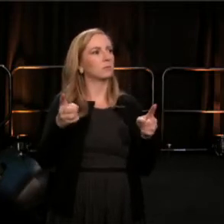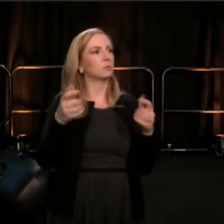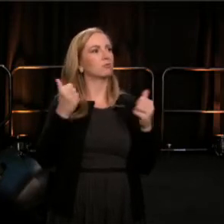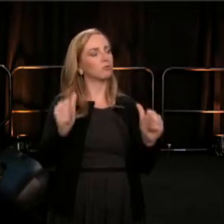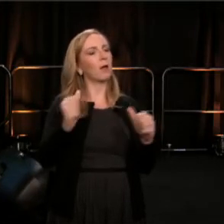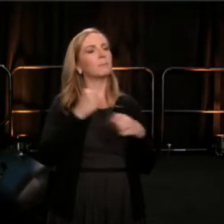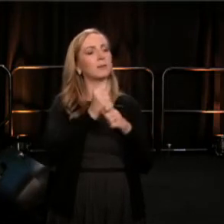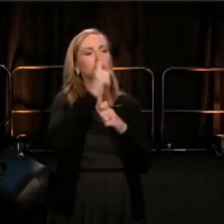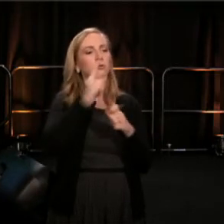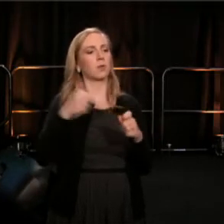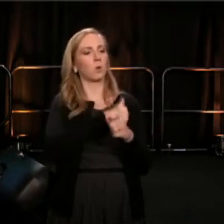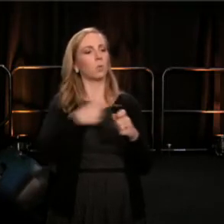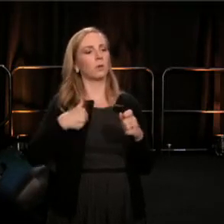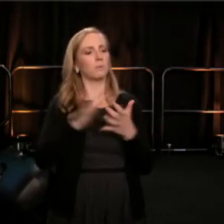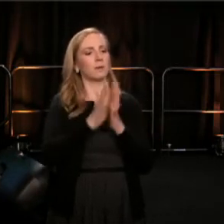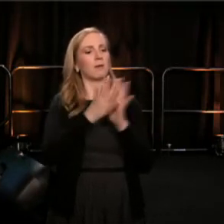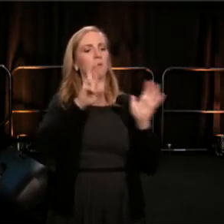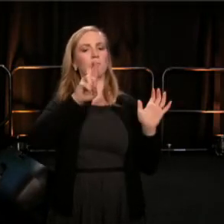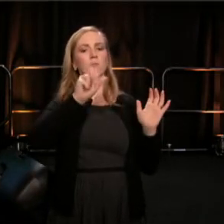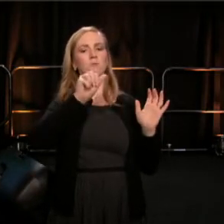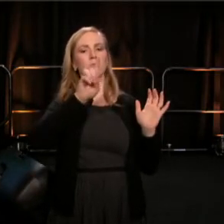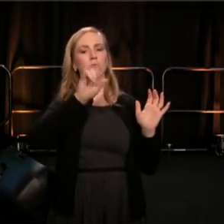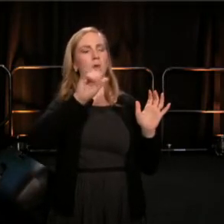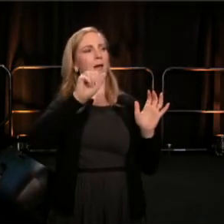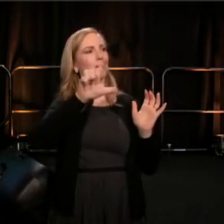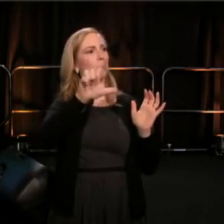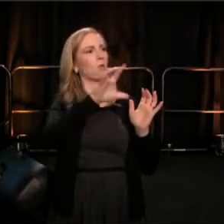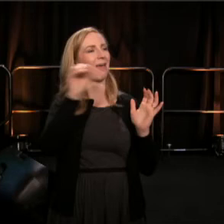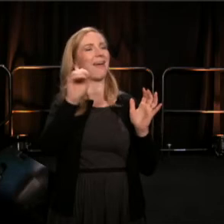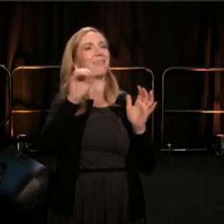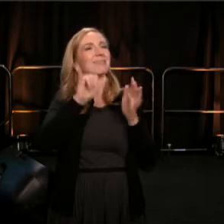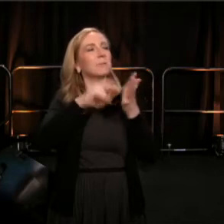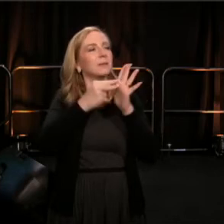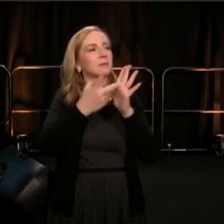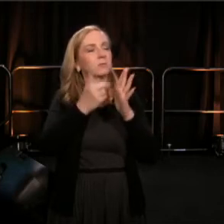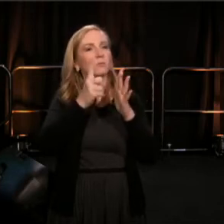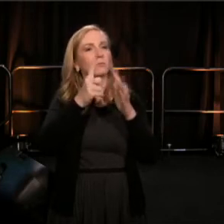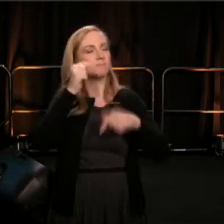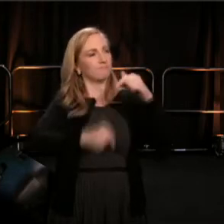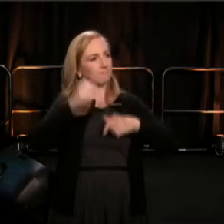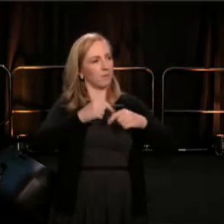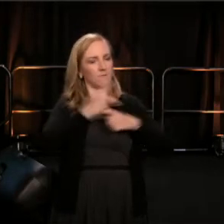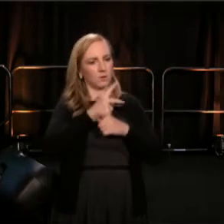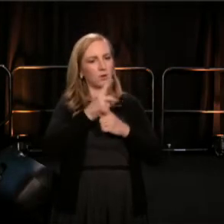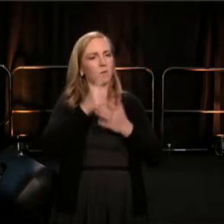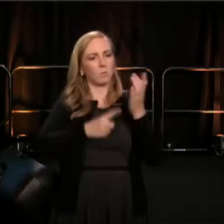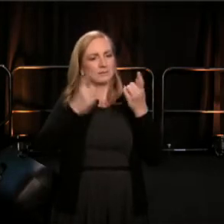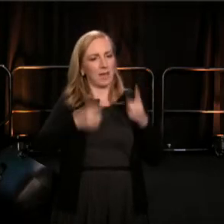Radical in the sense of going to the roots of things, to the heart of the questions democracy is always asked.